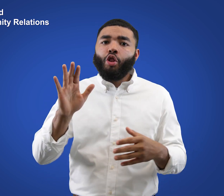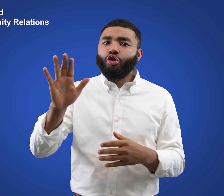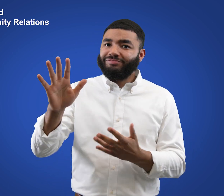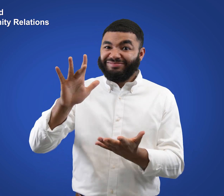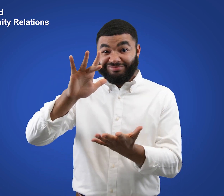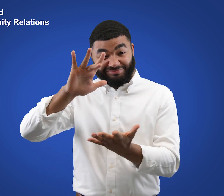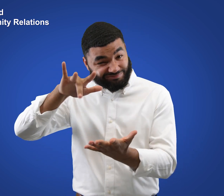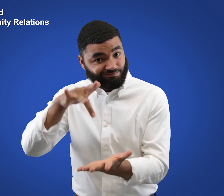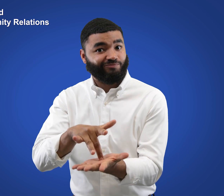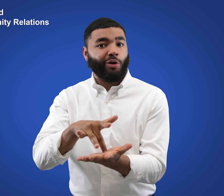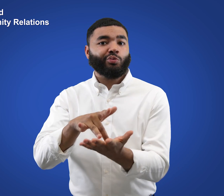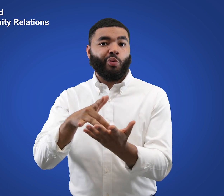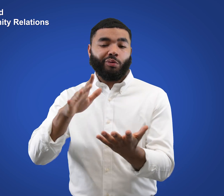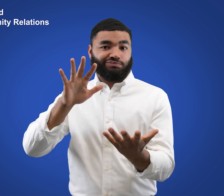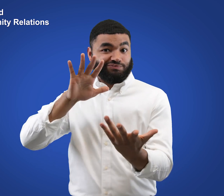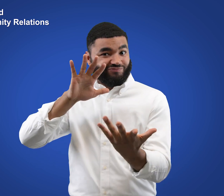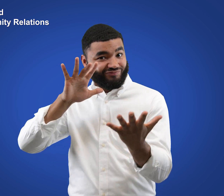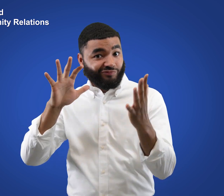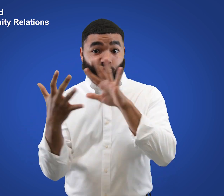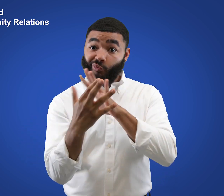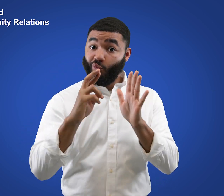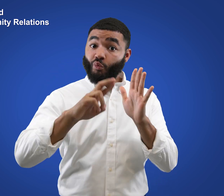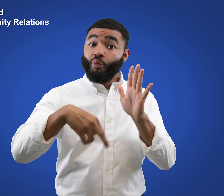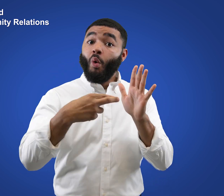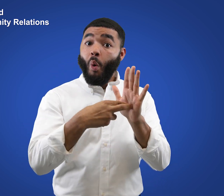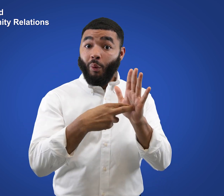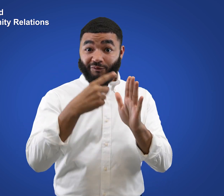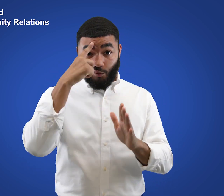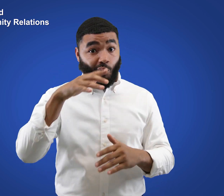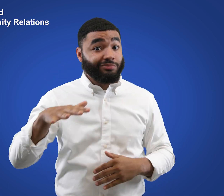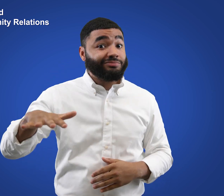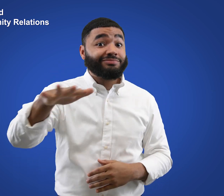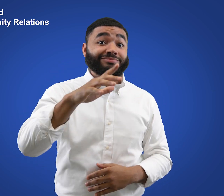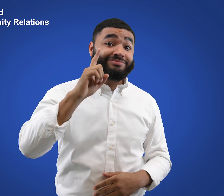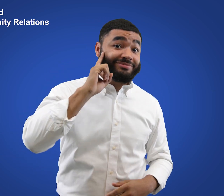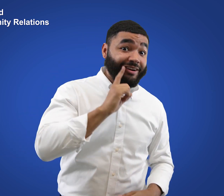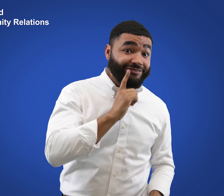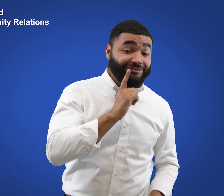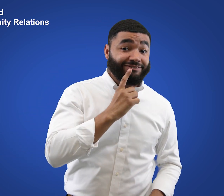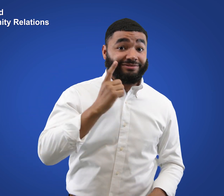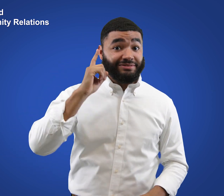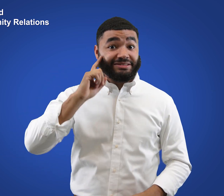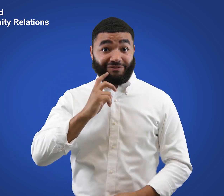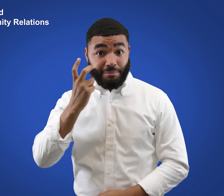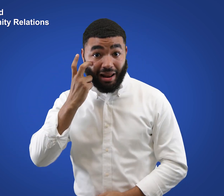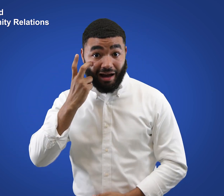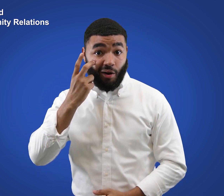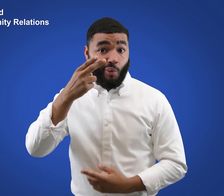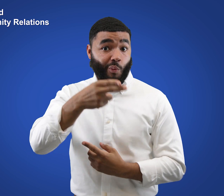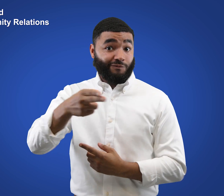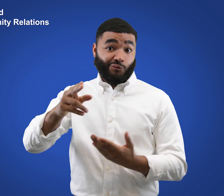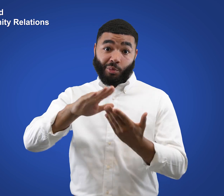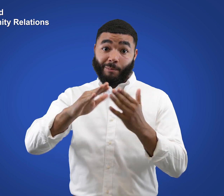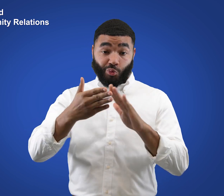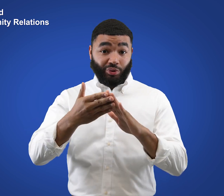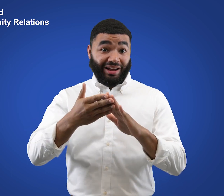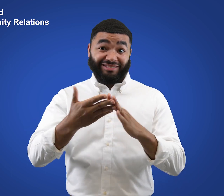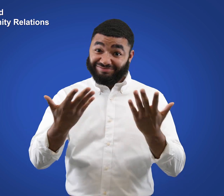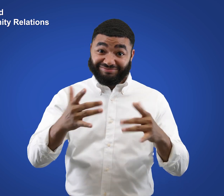its central and transformative role in the Deaf, DeafBlind, and hard of hearing community